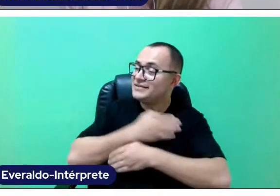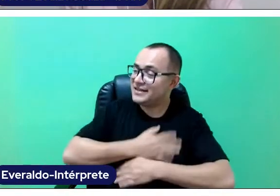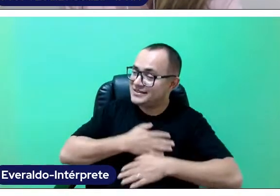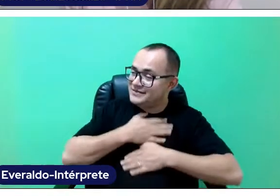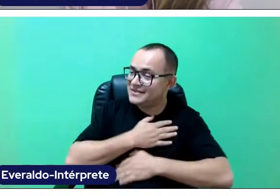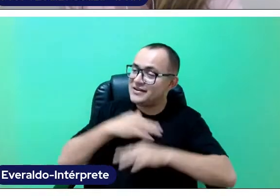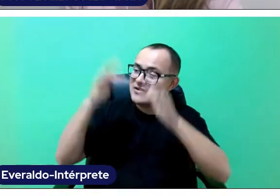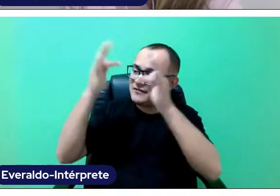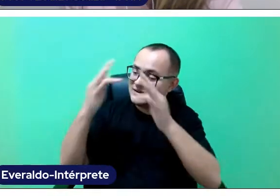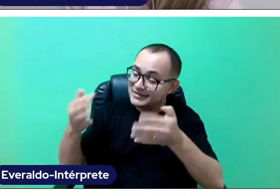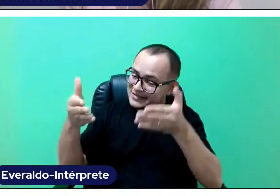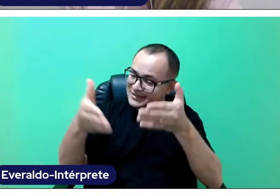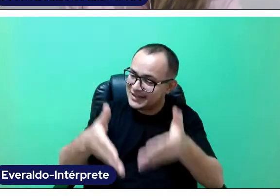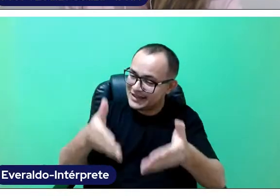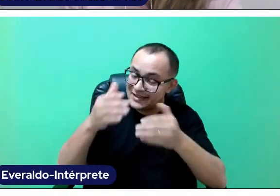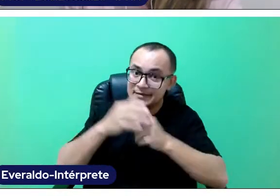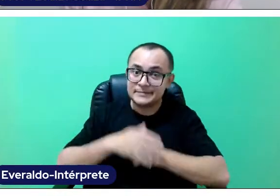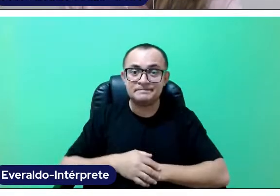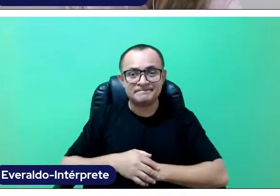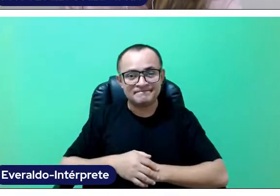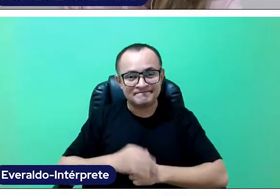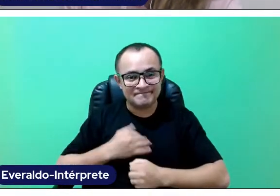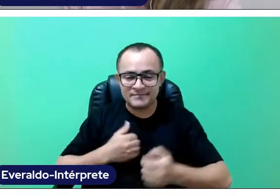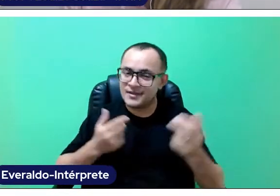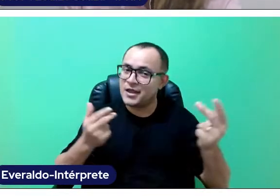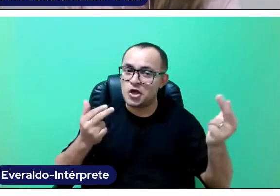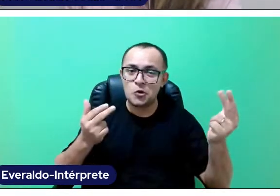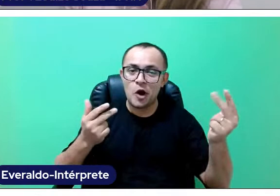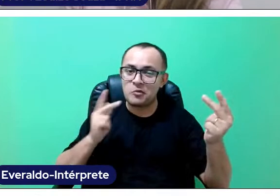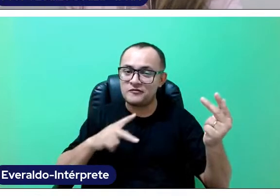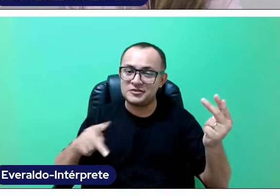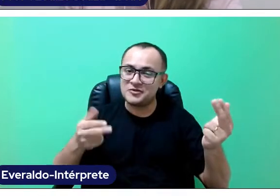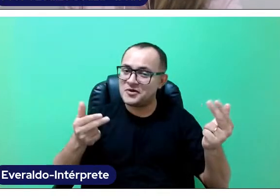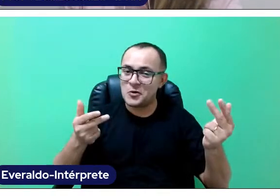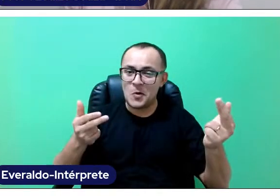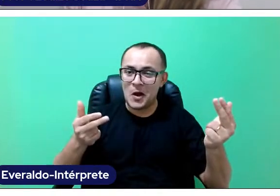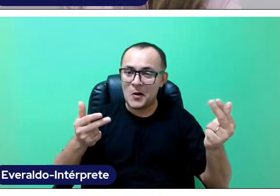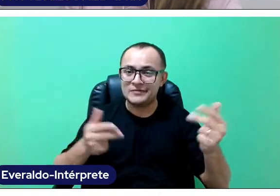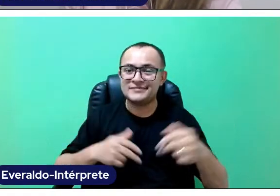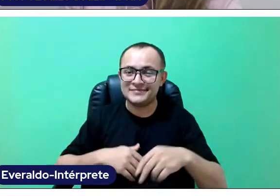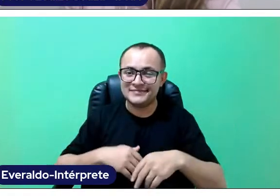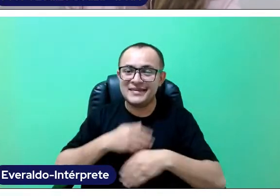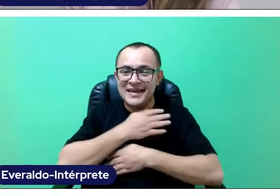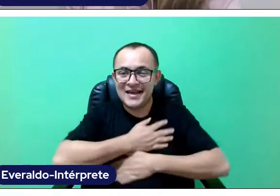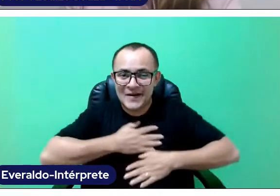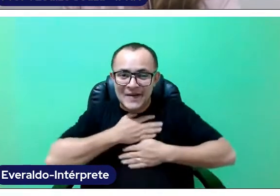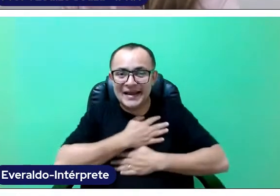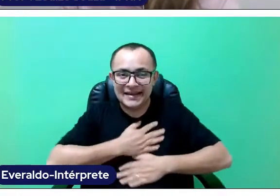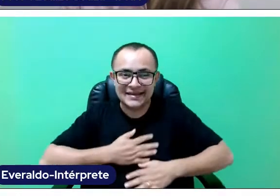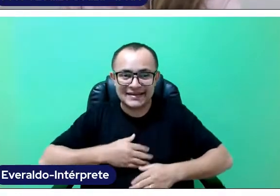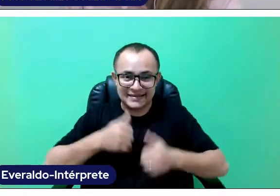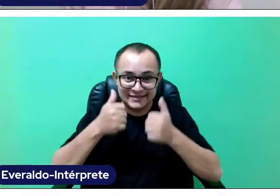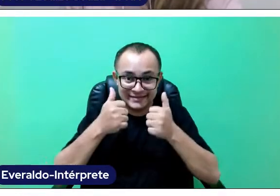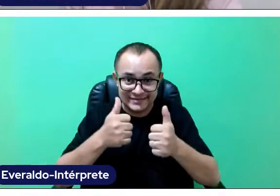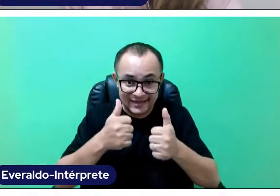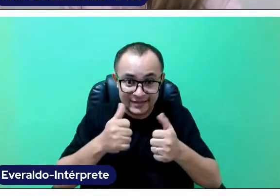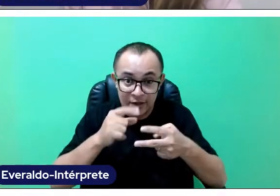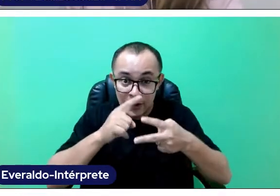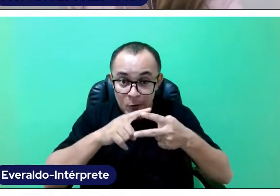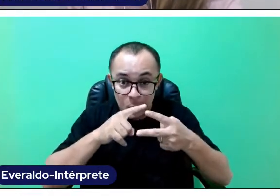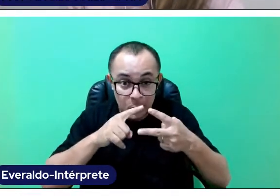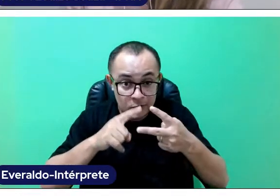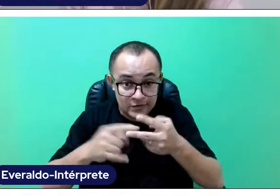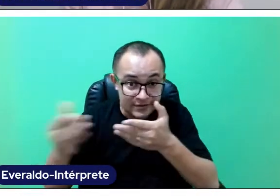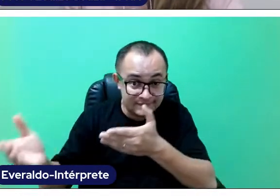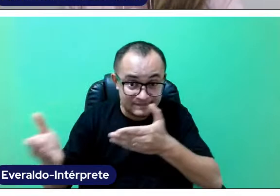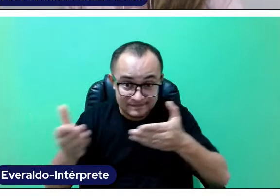Feel welcome! - We are very happy to have you, professor.